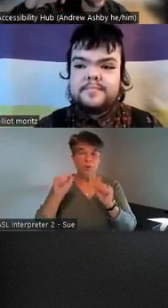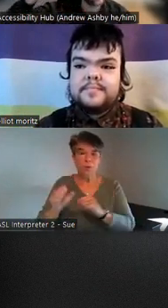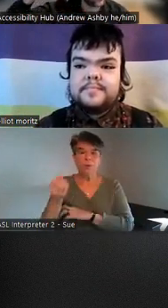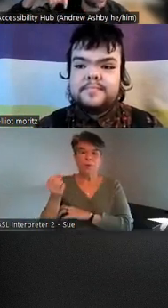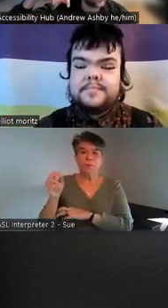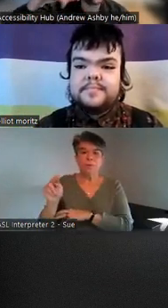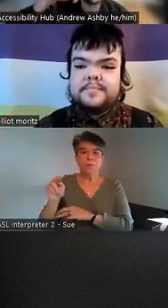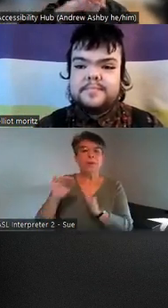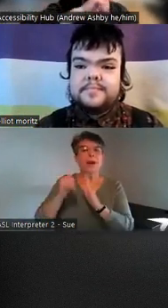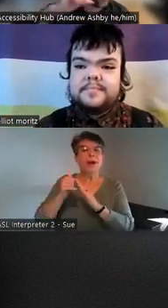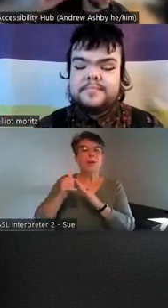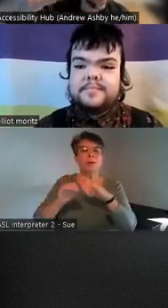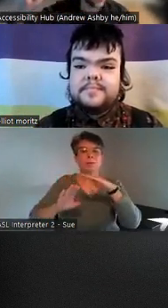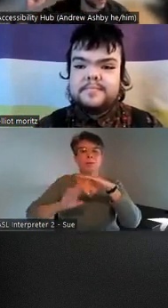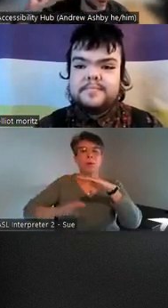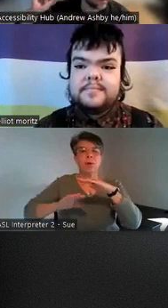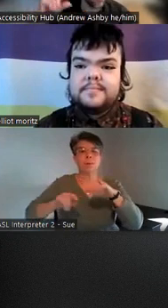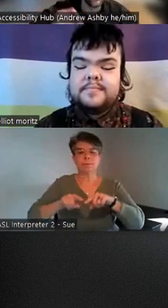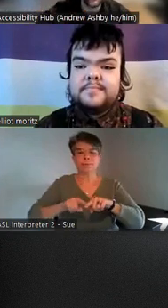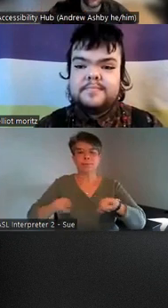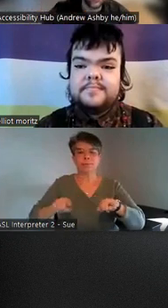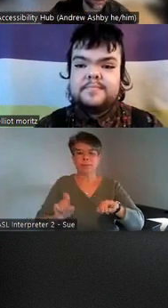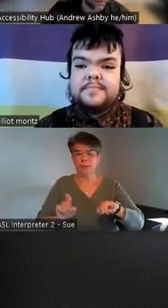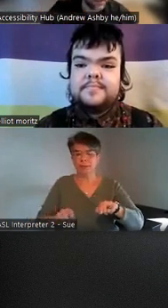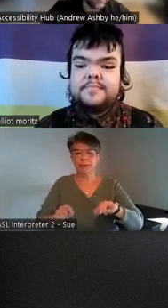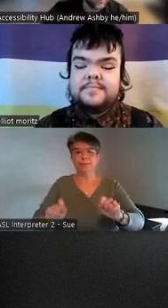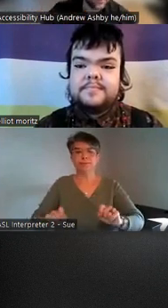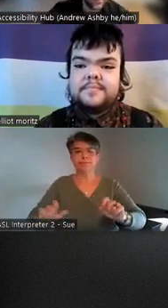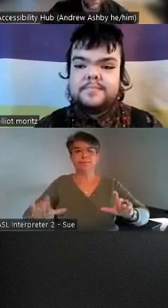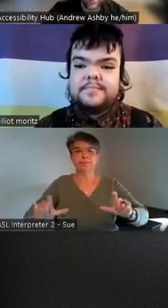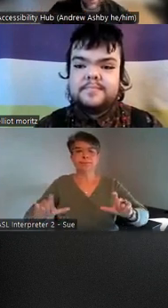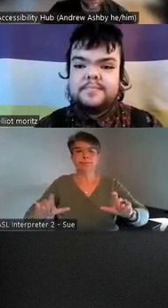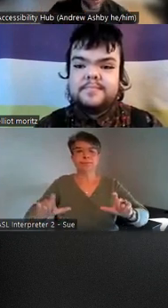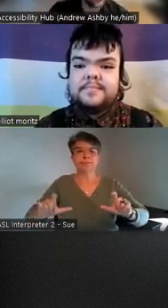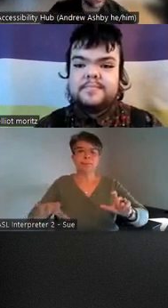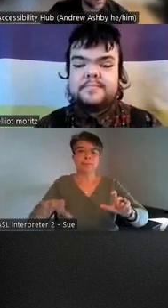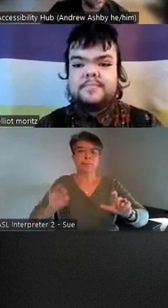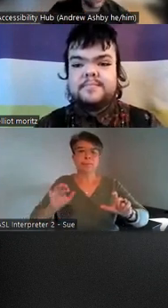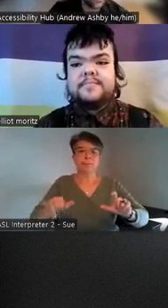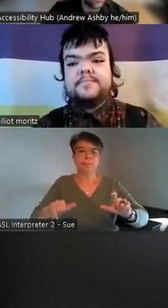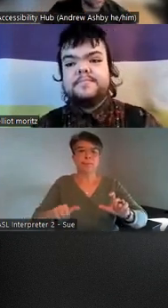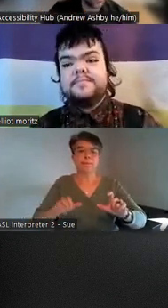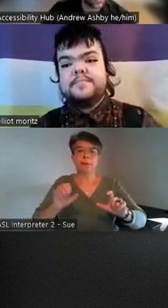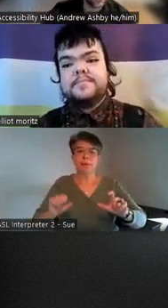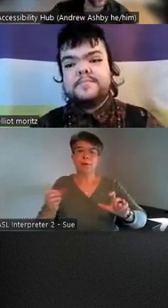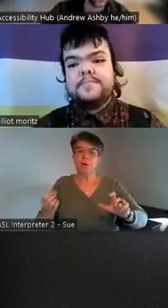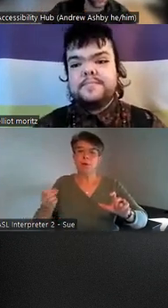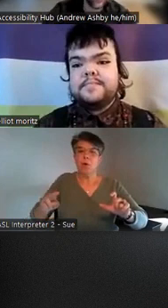again going down to the zoom bar at the bottom of the screen and turning on the close caption